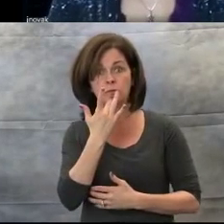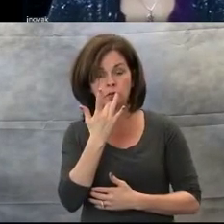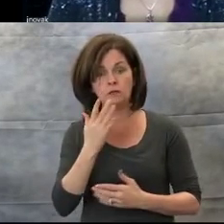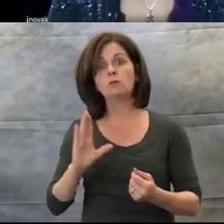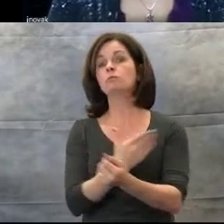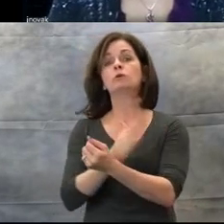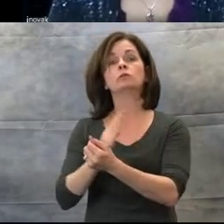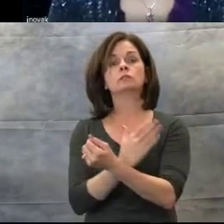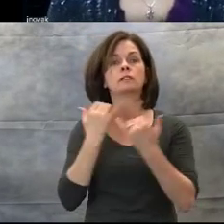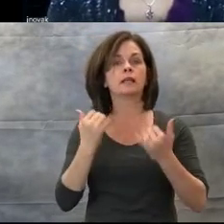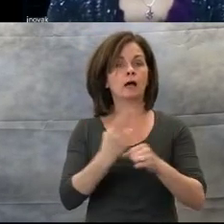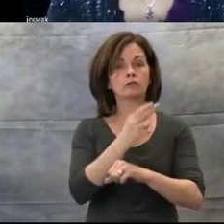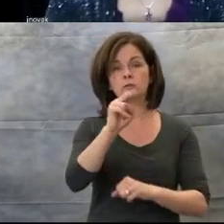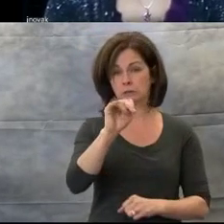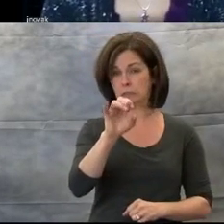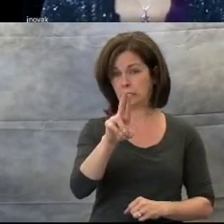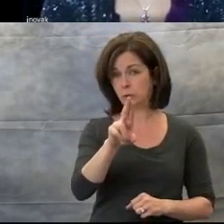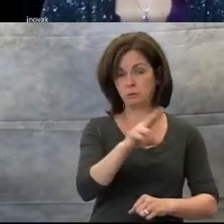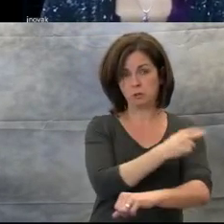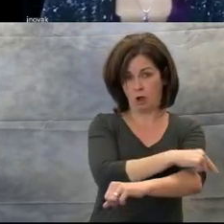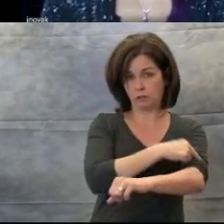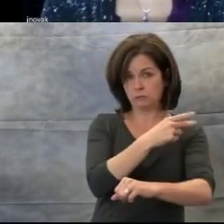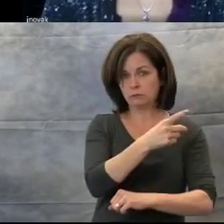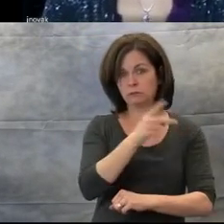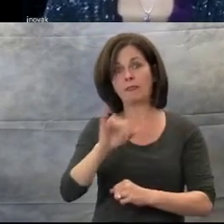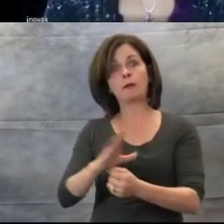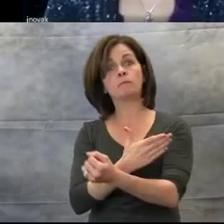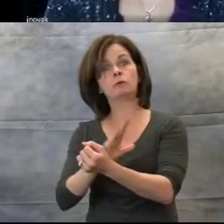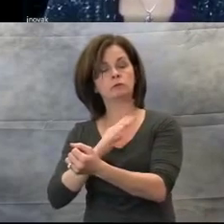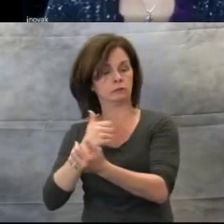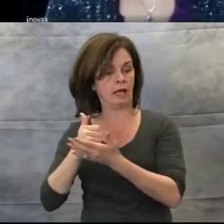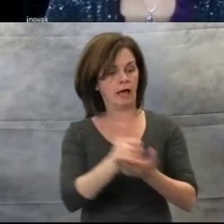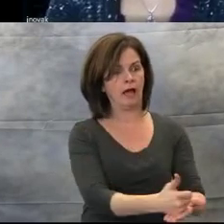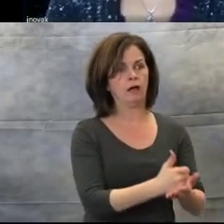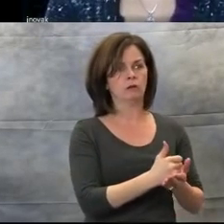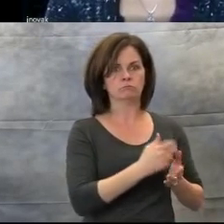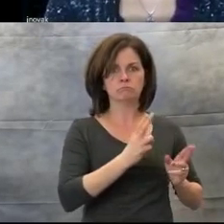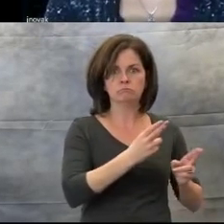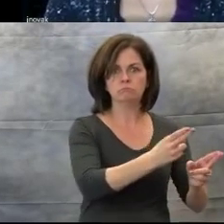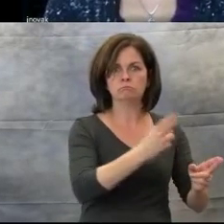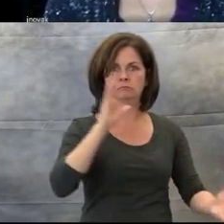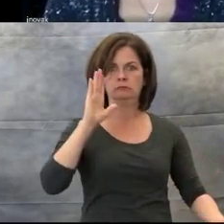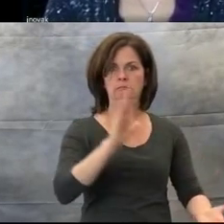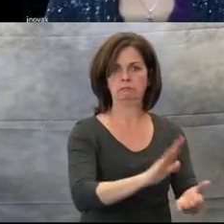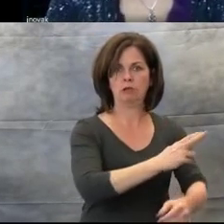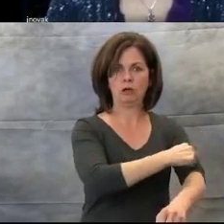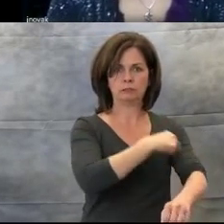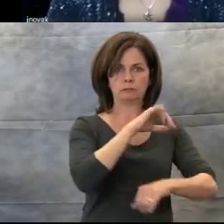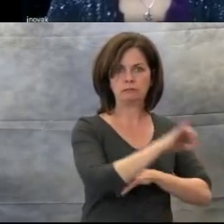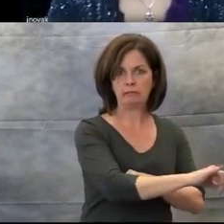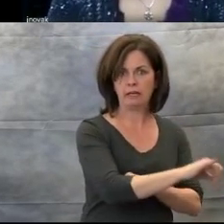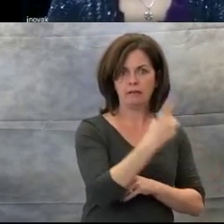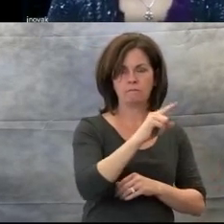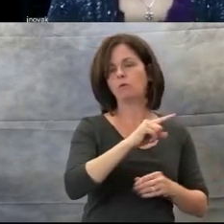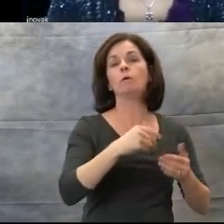to help expedite the hospital stay of premature infants.